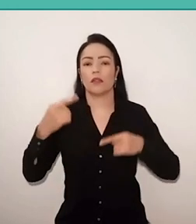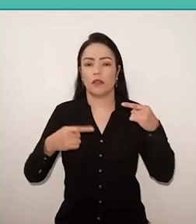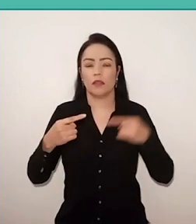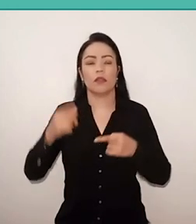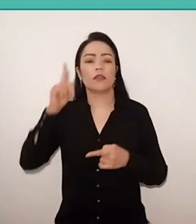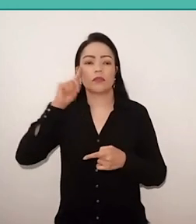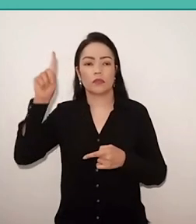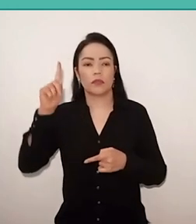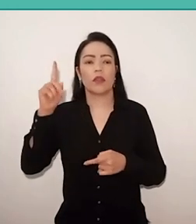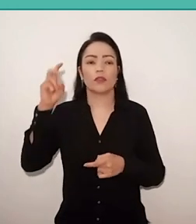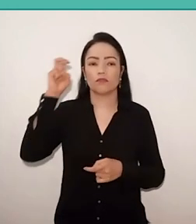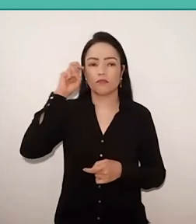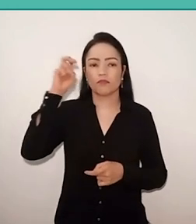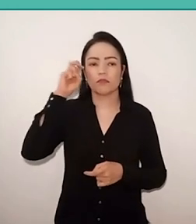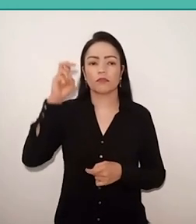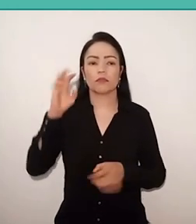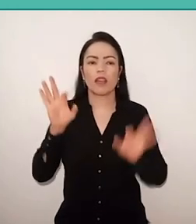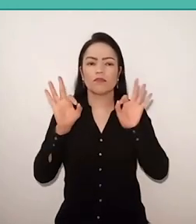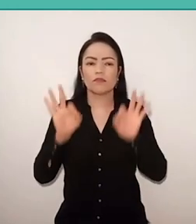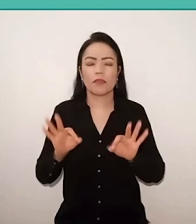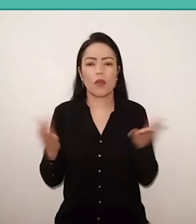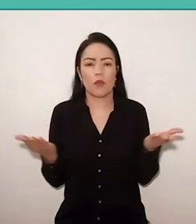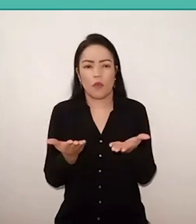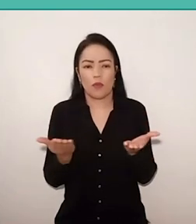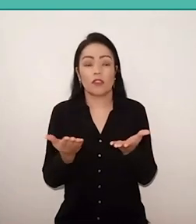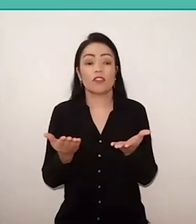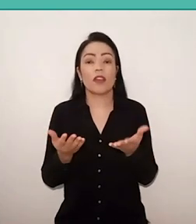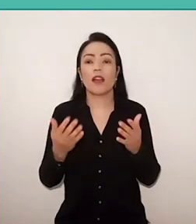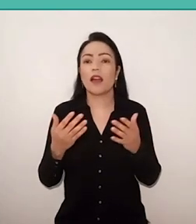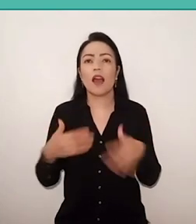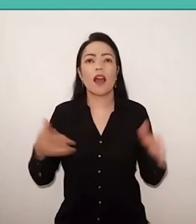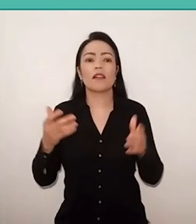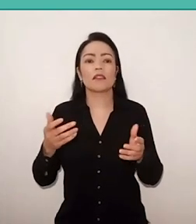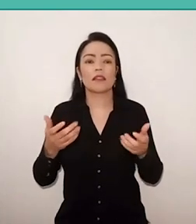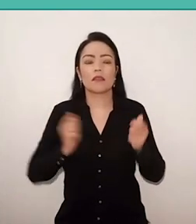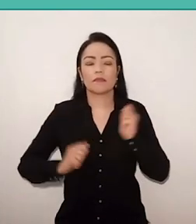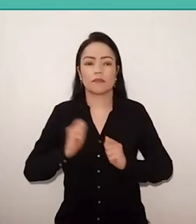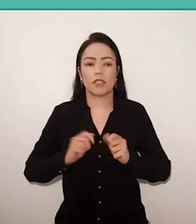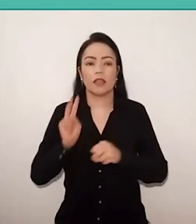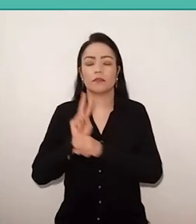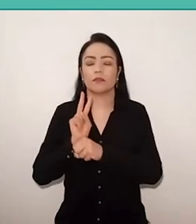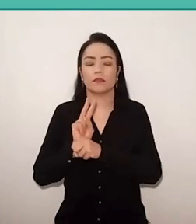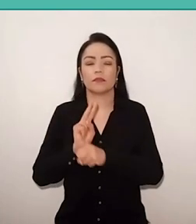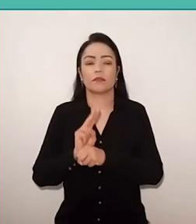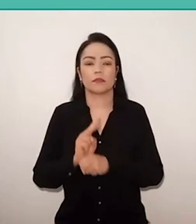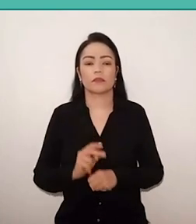And, just today, hope in Freire's work